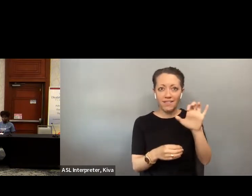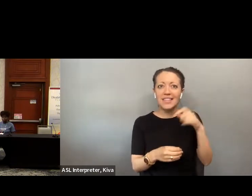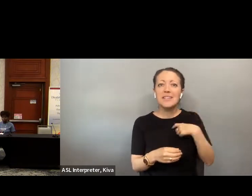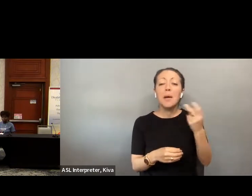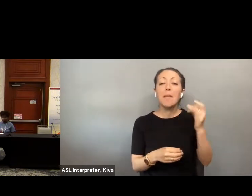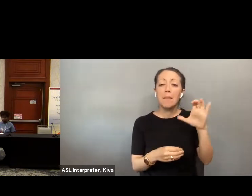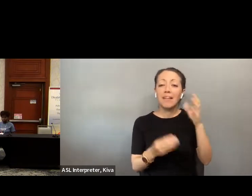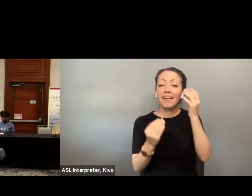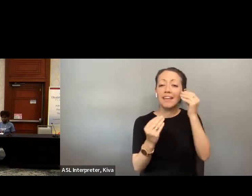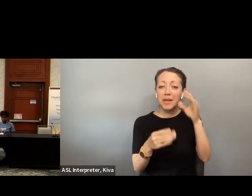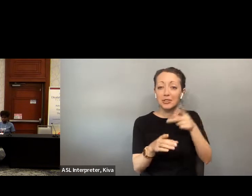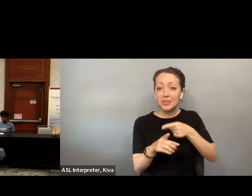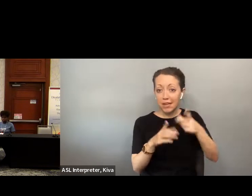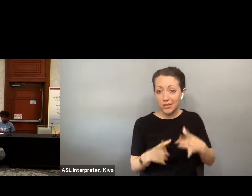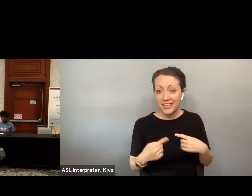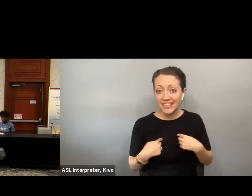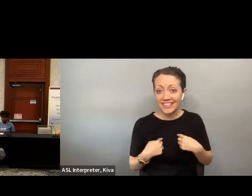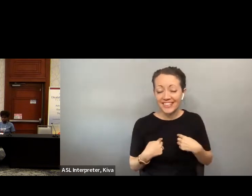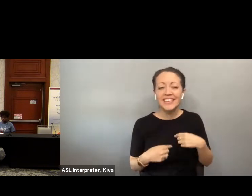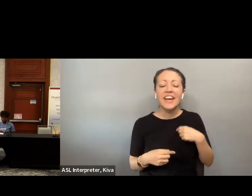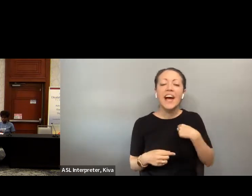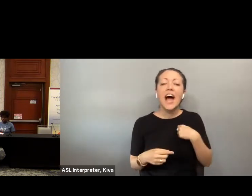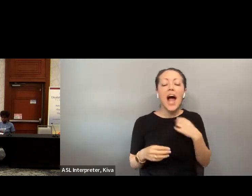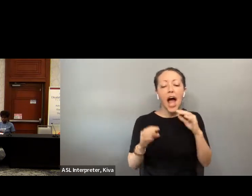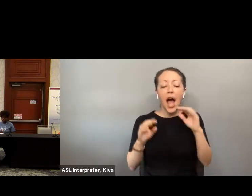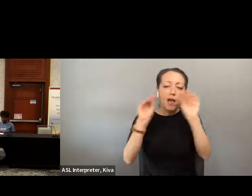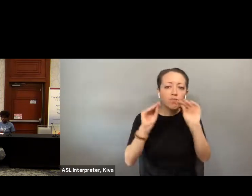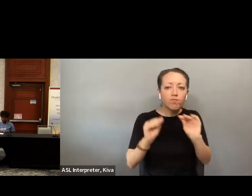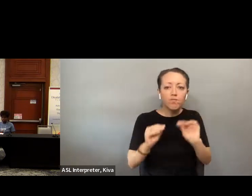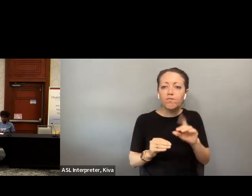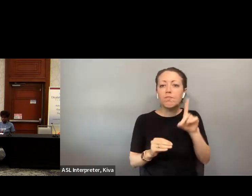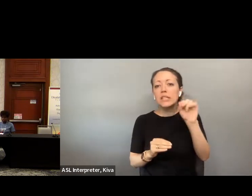So I help to put together all sorts of various public facing documents.